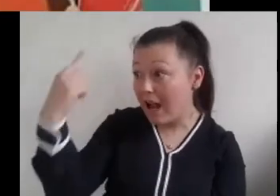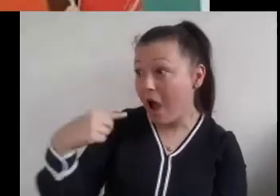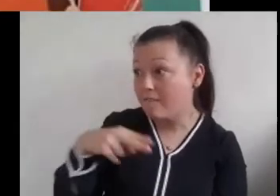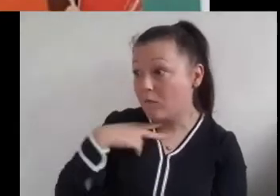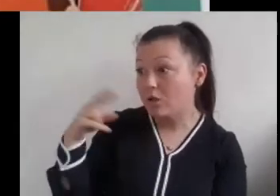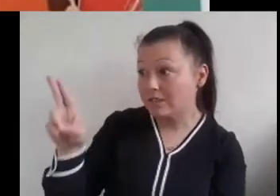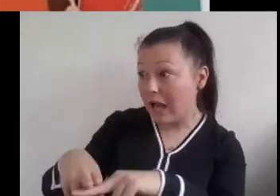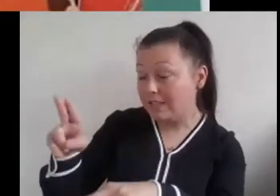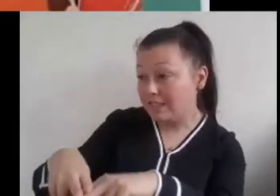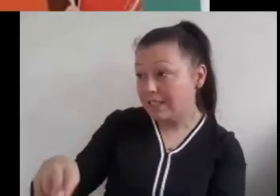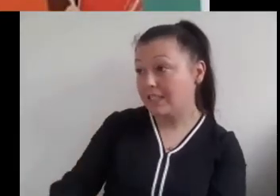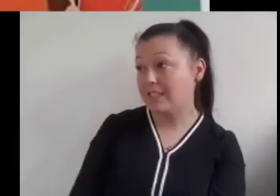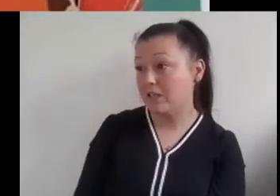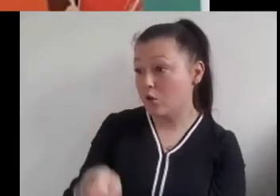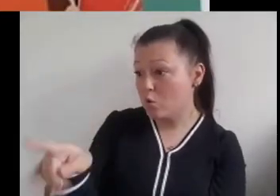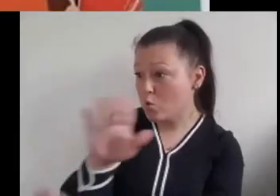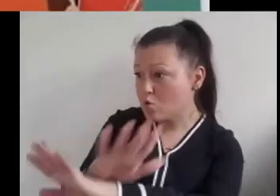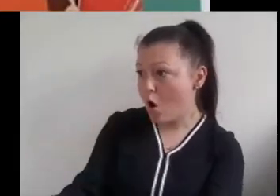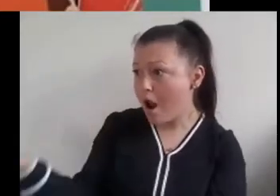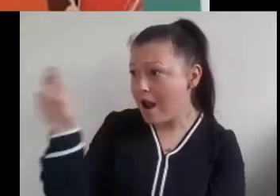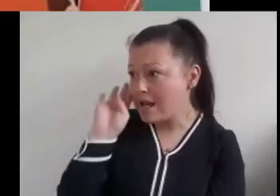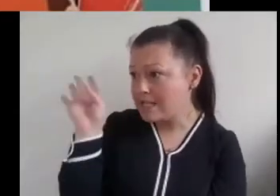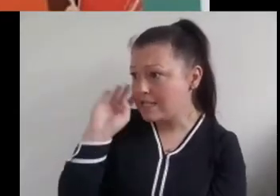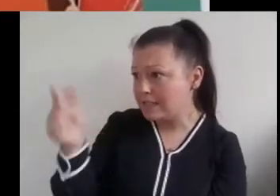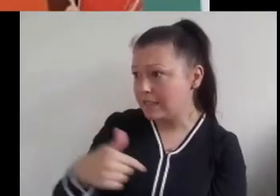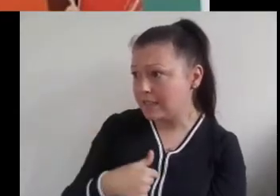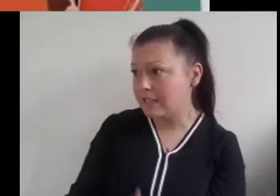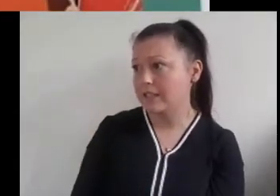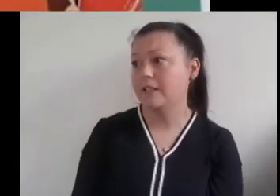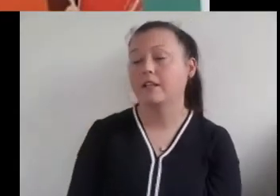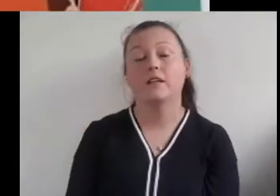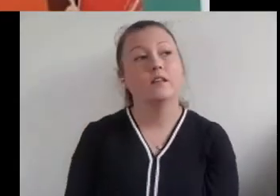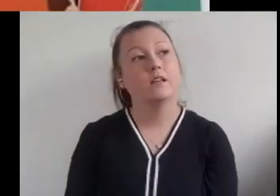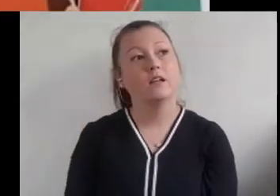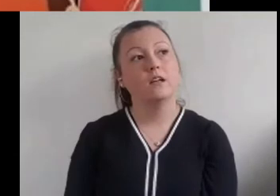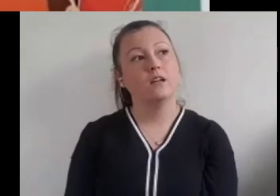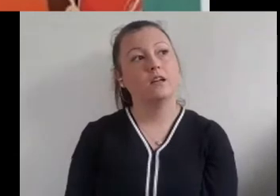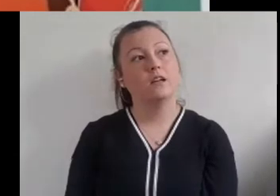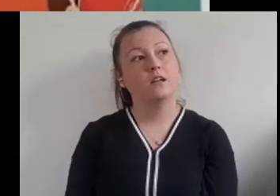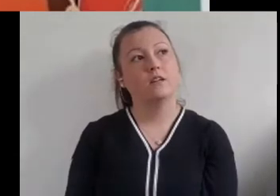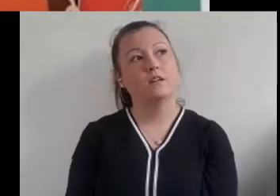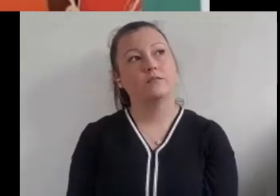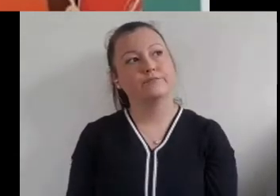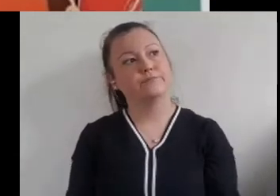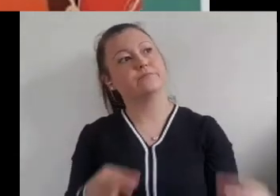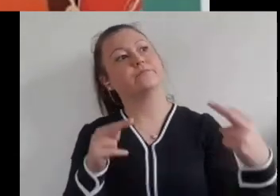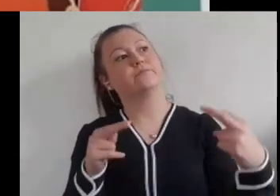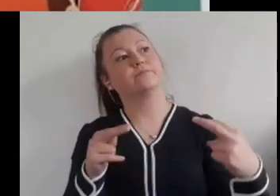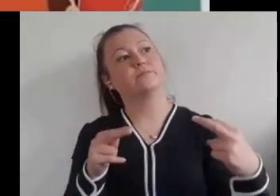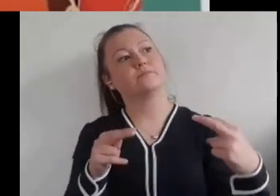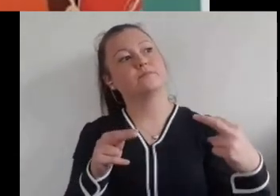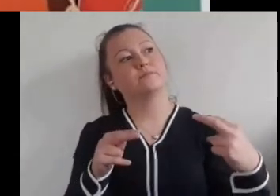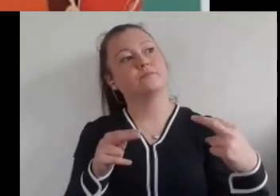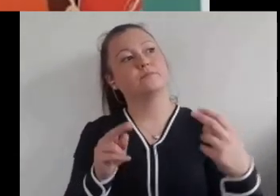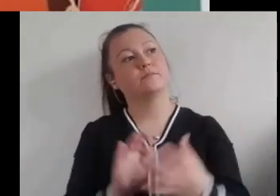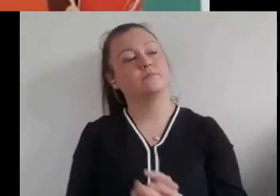Her dad looked up at her. Did you know you can tell your mind to stop and pick up your phone and listen to me.